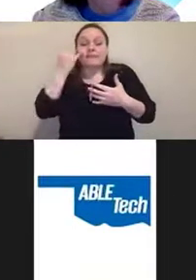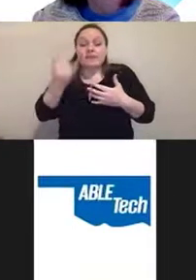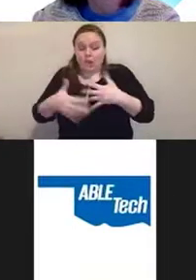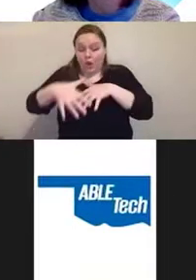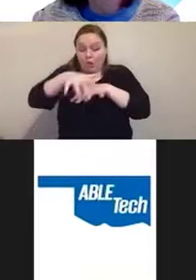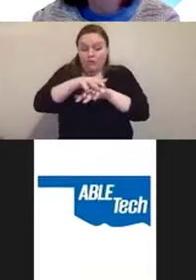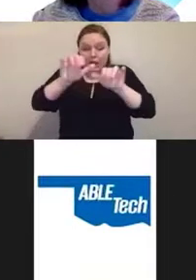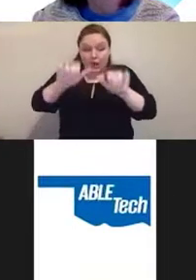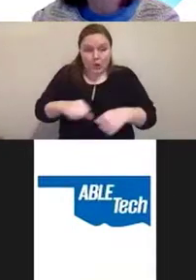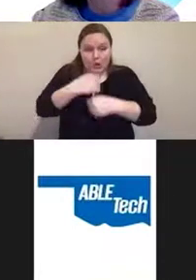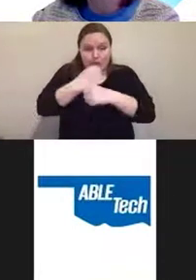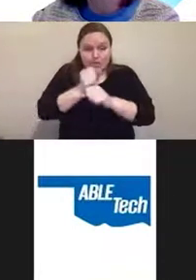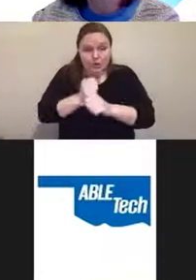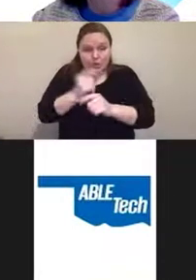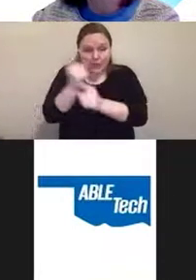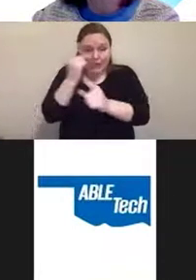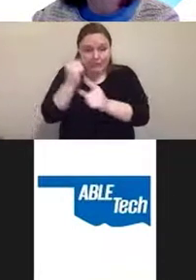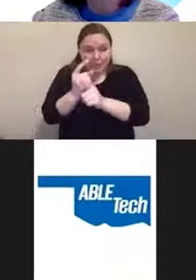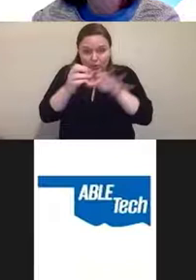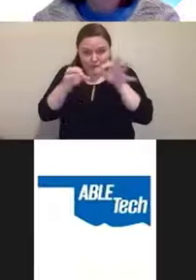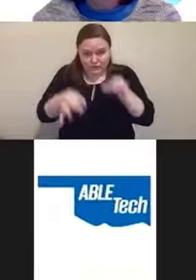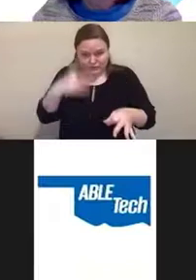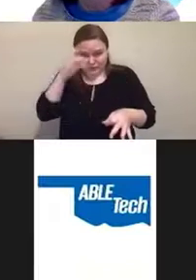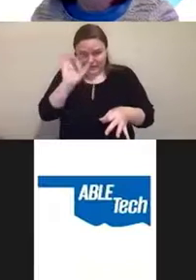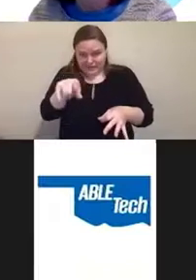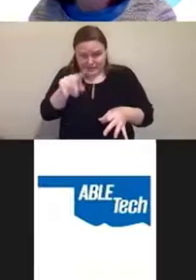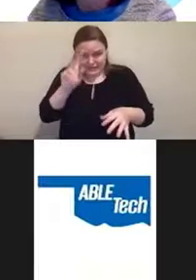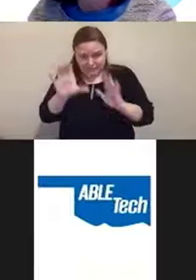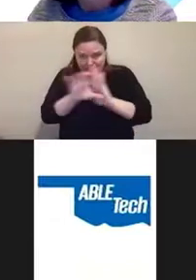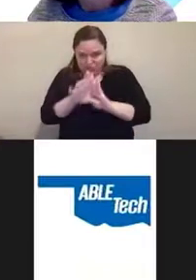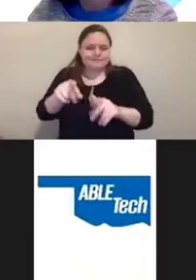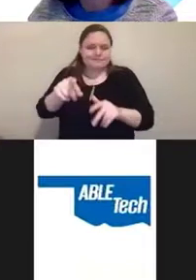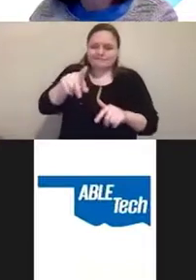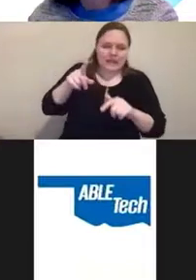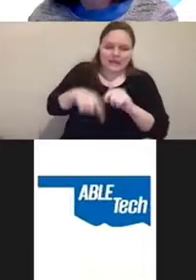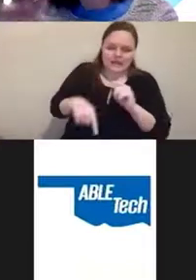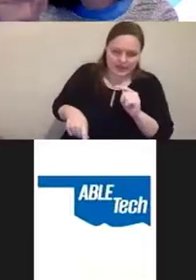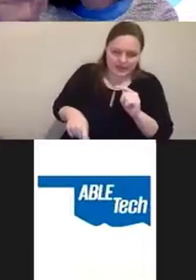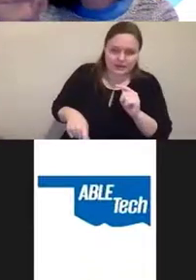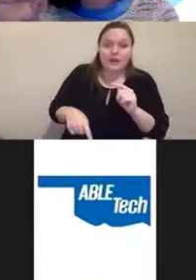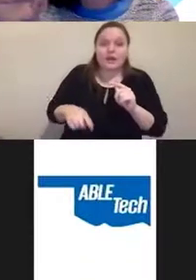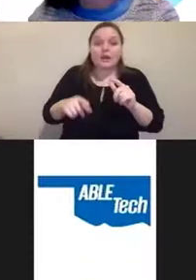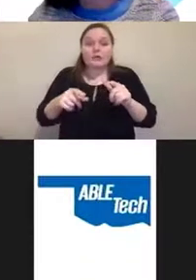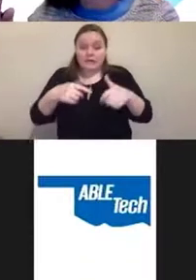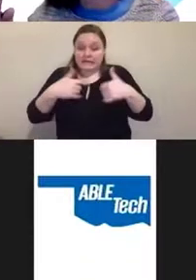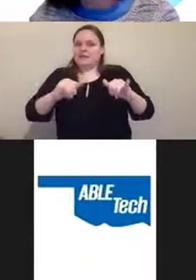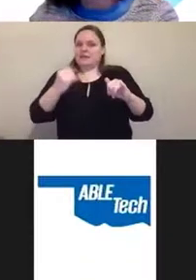the appropriate description for this picture, which it can't, but even if it is accurate,